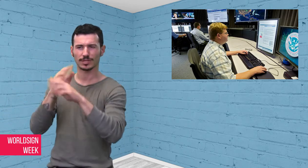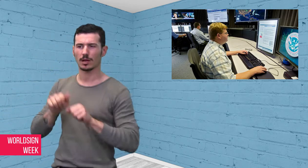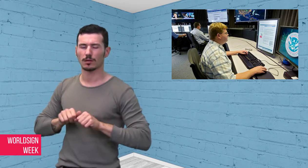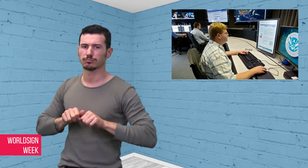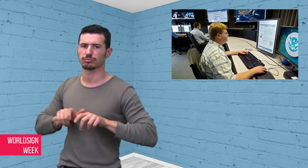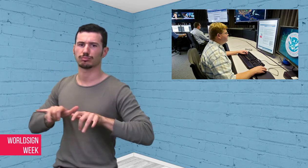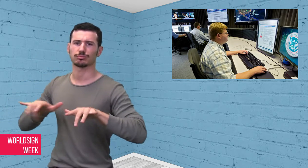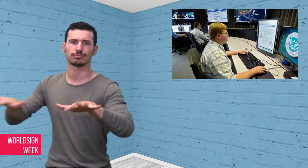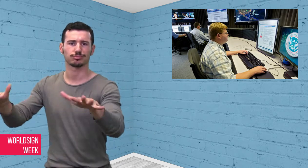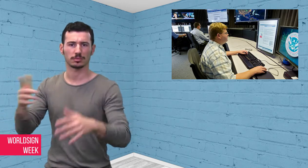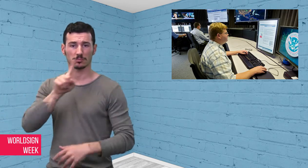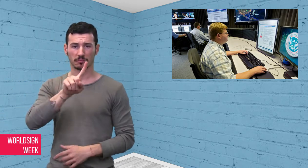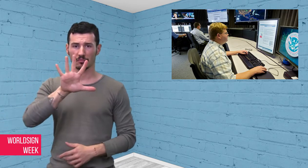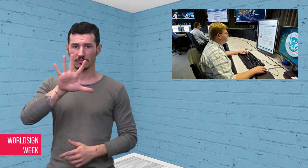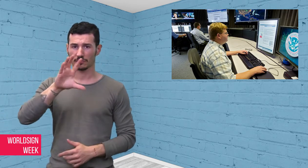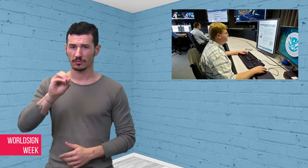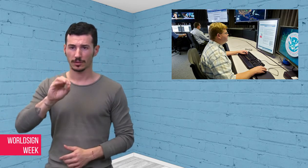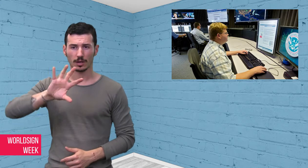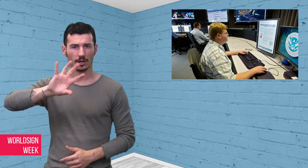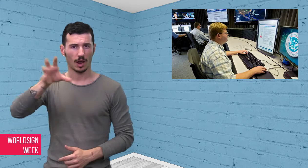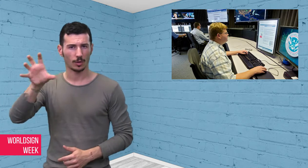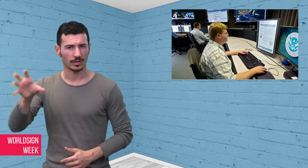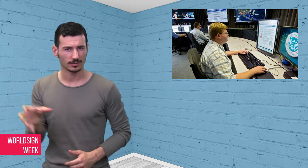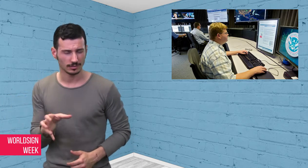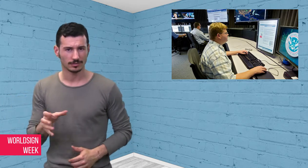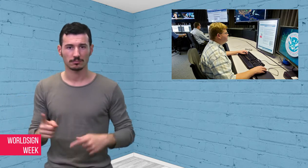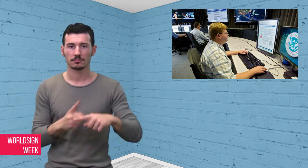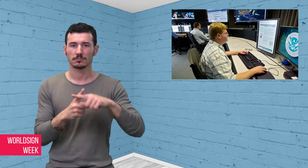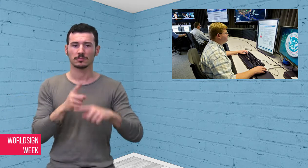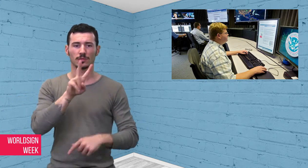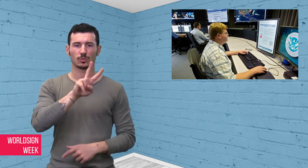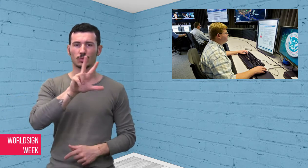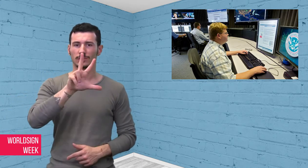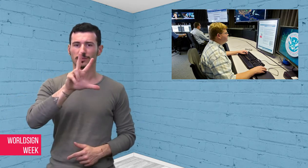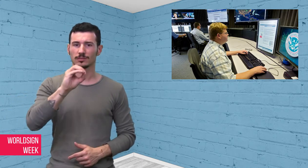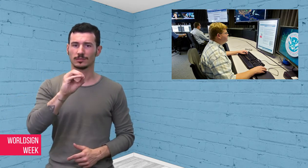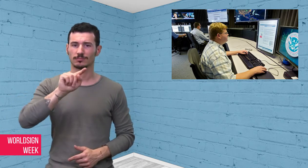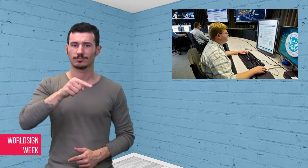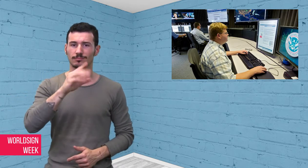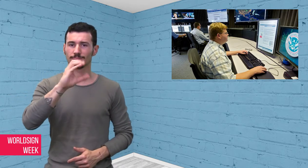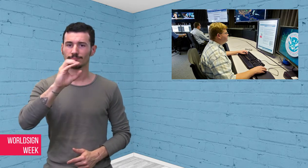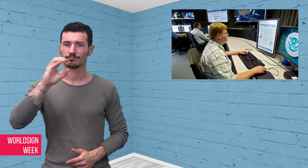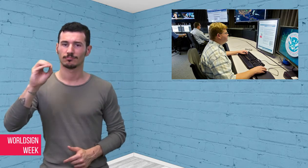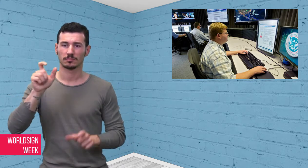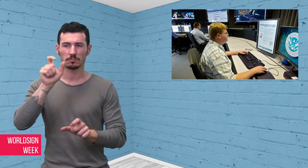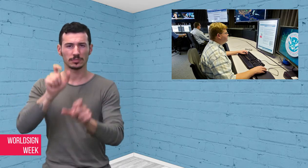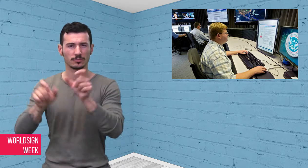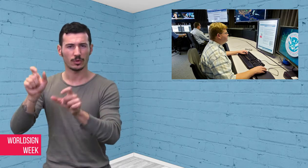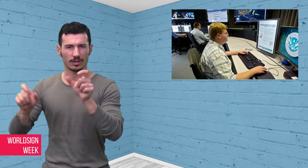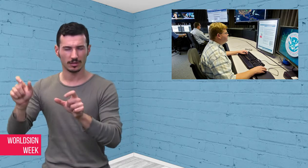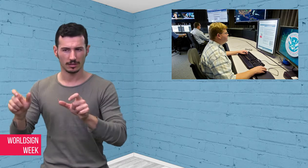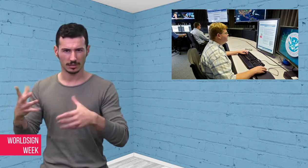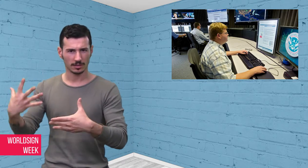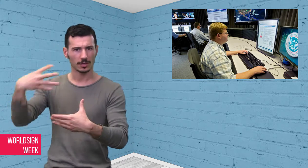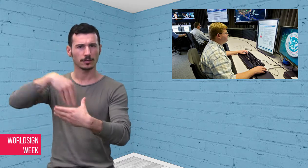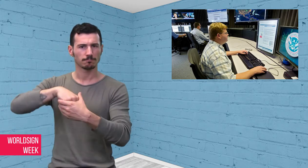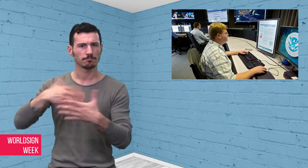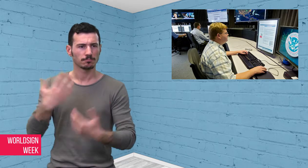users in at least 150 countries had been impacted including hospitals,